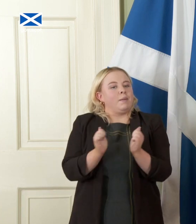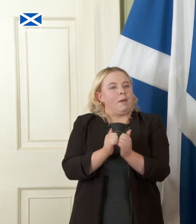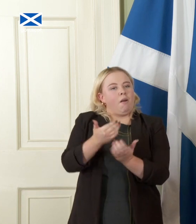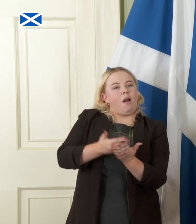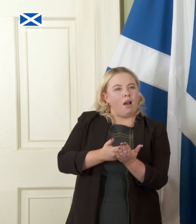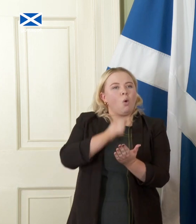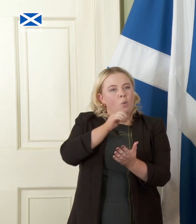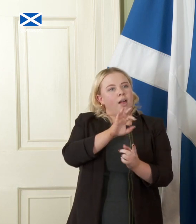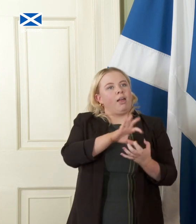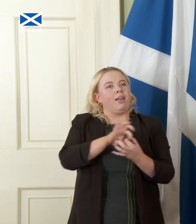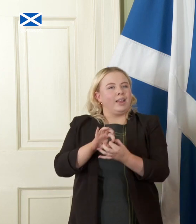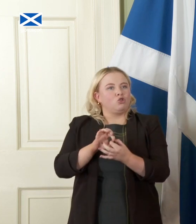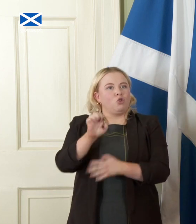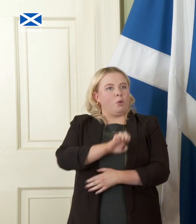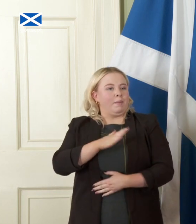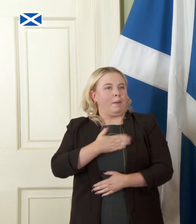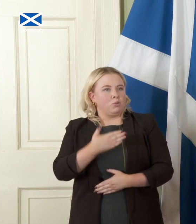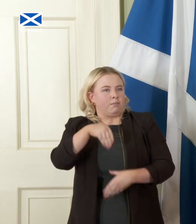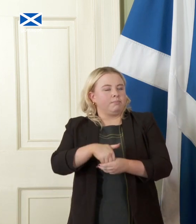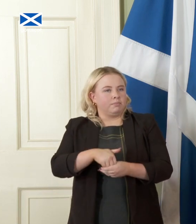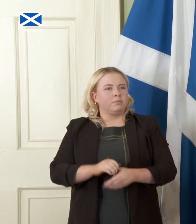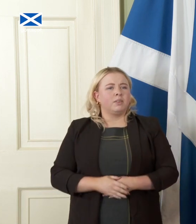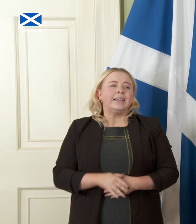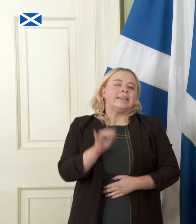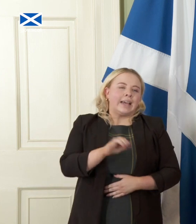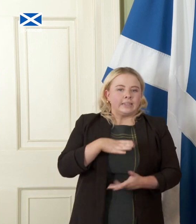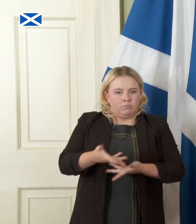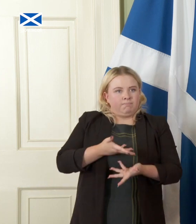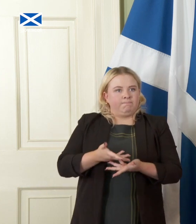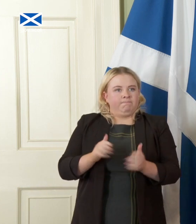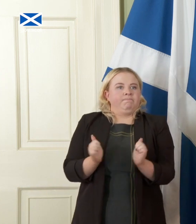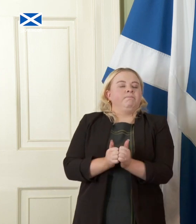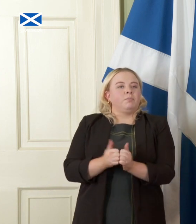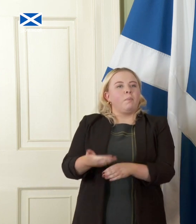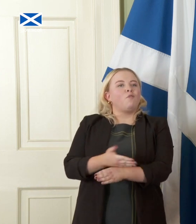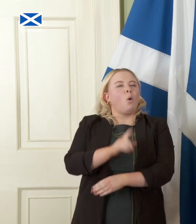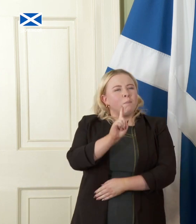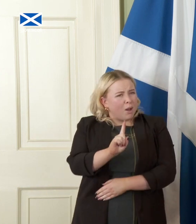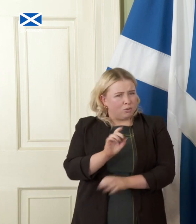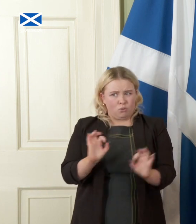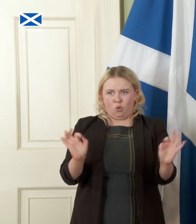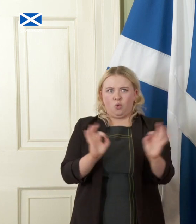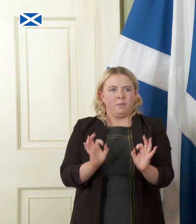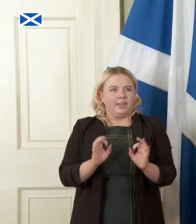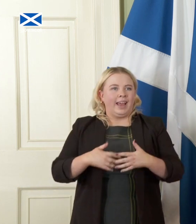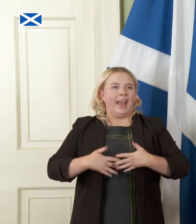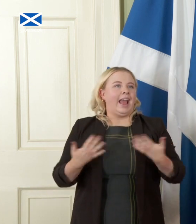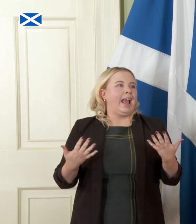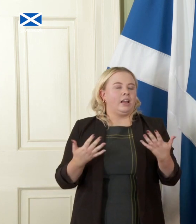will be a process of negotiation that is required there but nobody with any credibility seriously